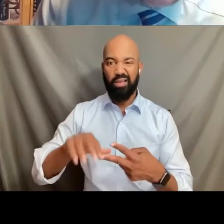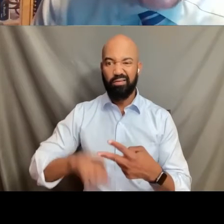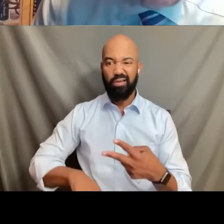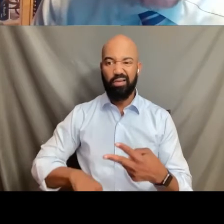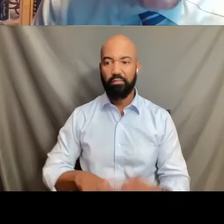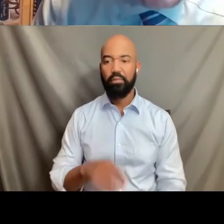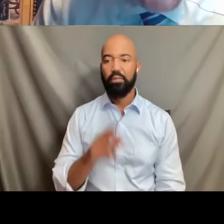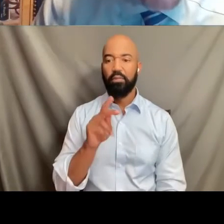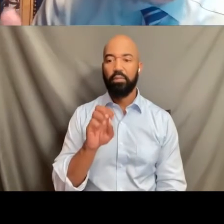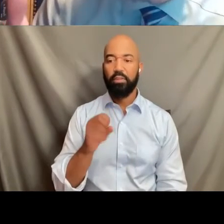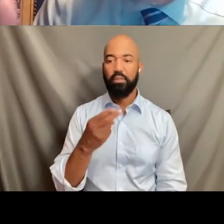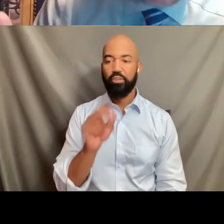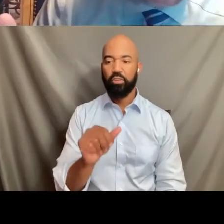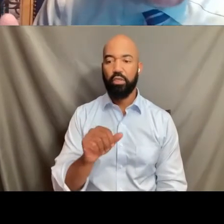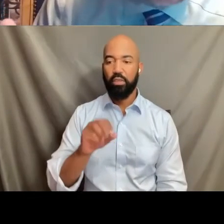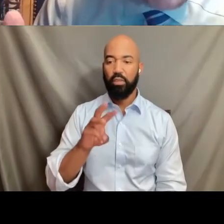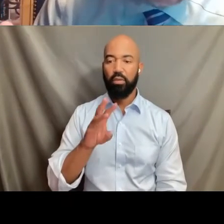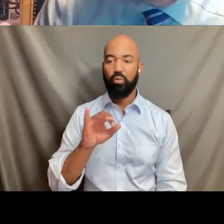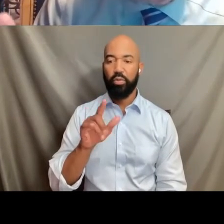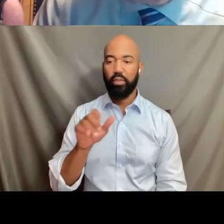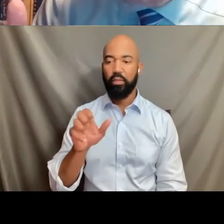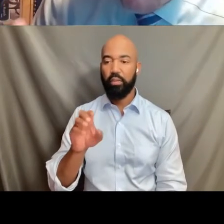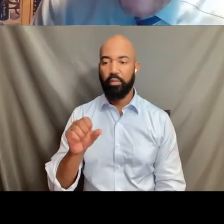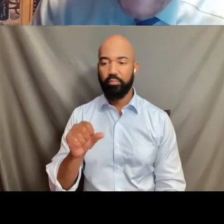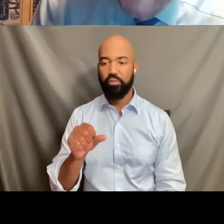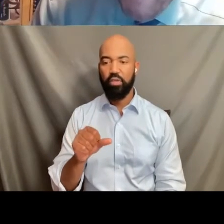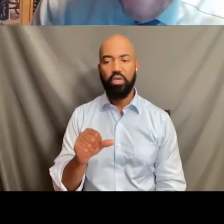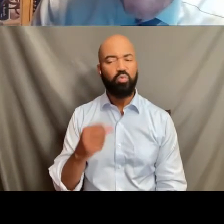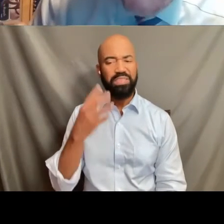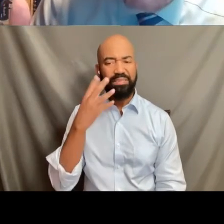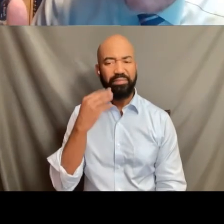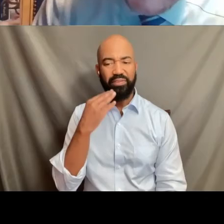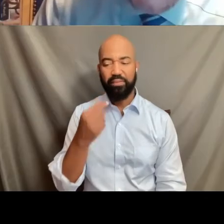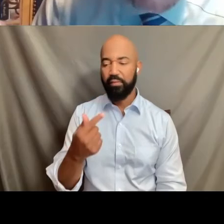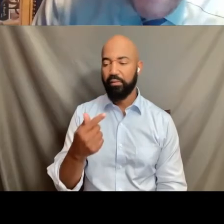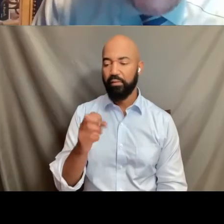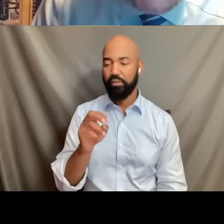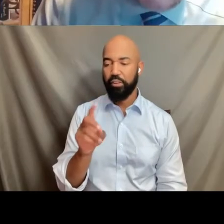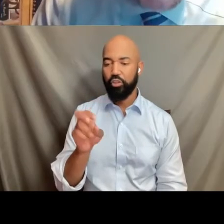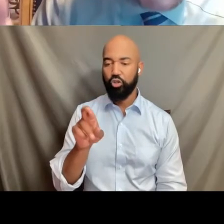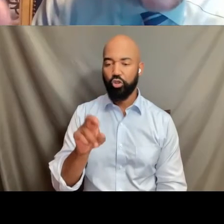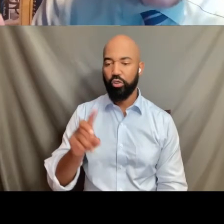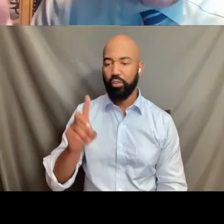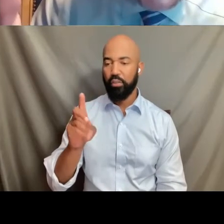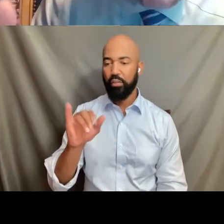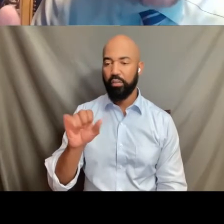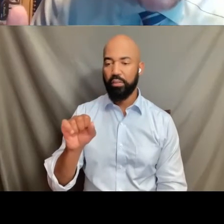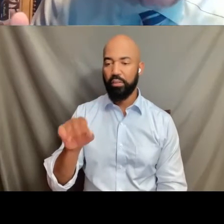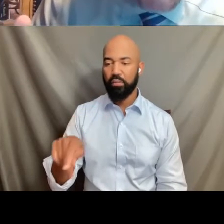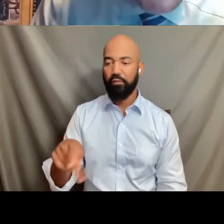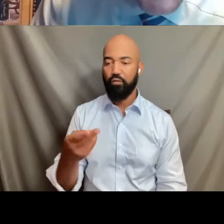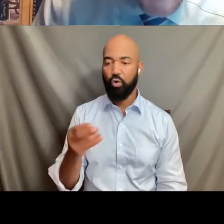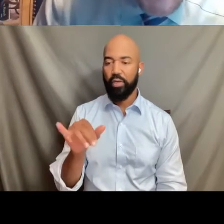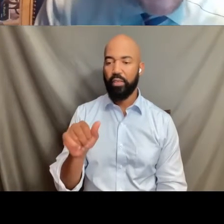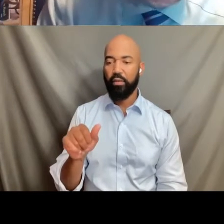a transgender woman who is suffering from gender dysphoria, whether she in fact gets protections under that law,